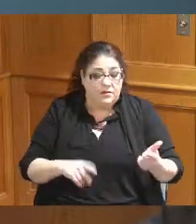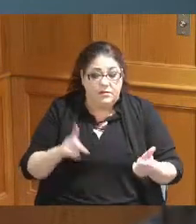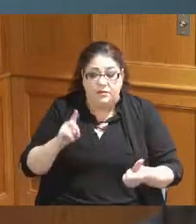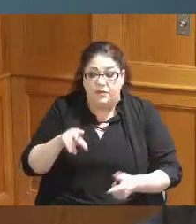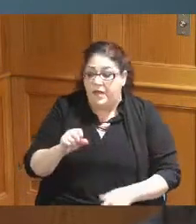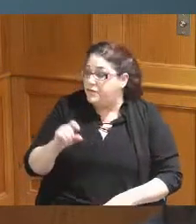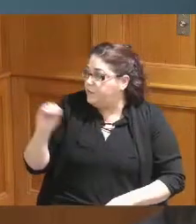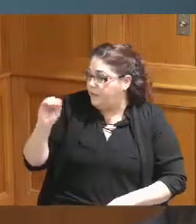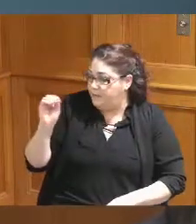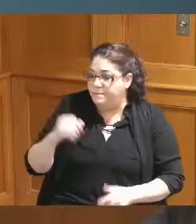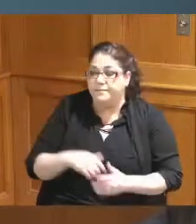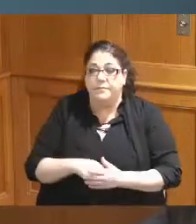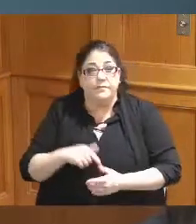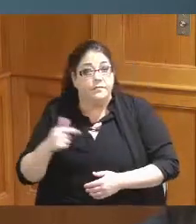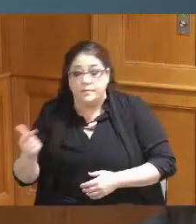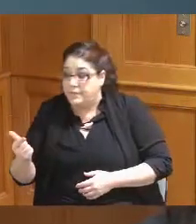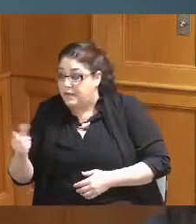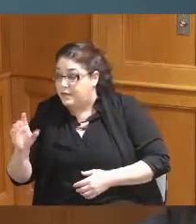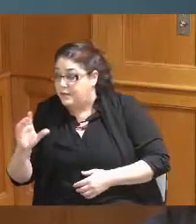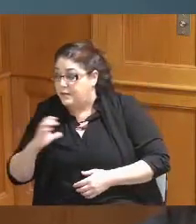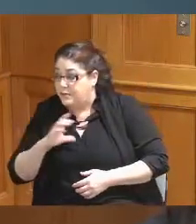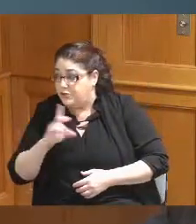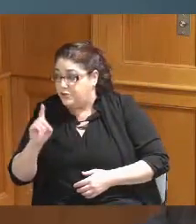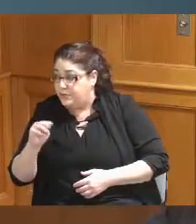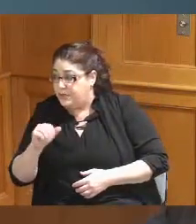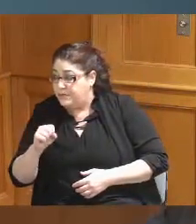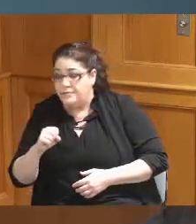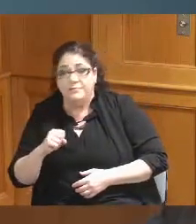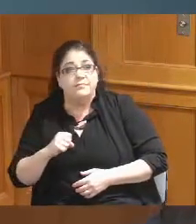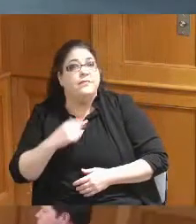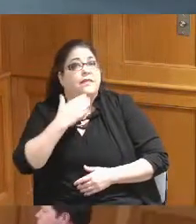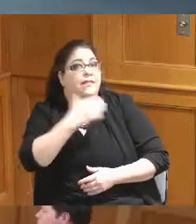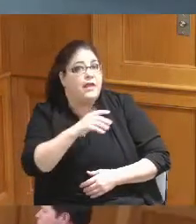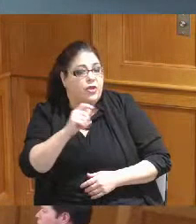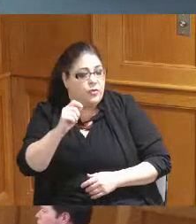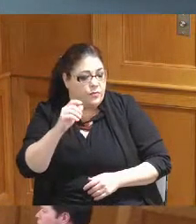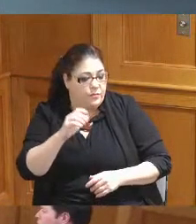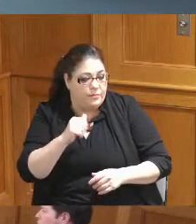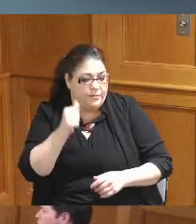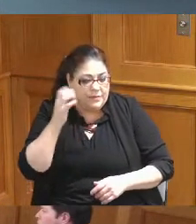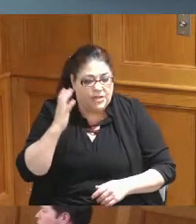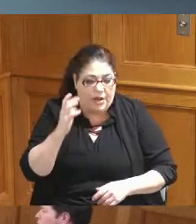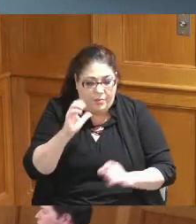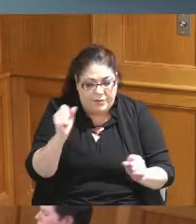have no questions Commissioner Dumas do you have anything thank you Madam chair item six was also